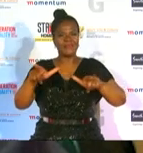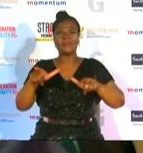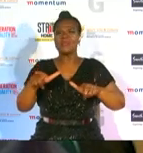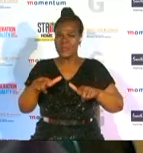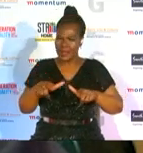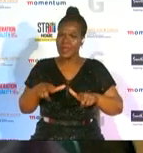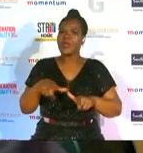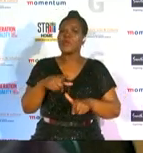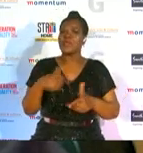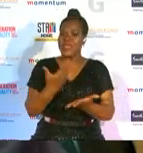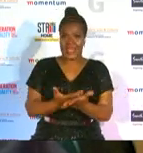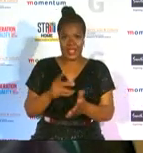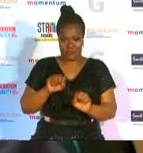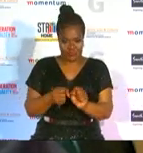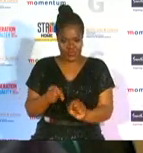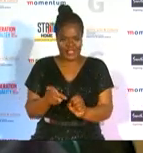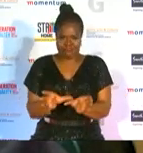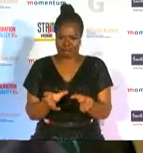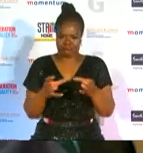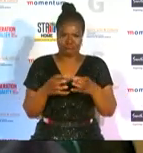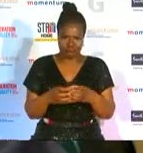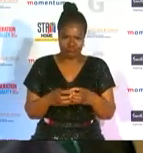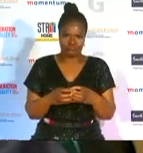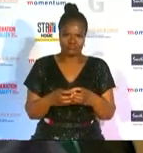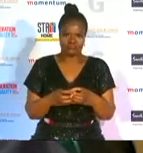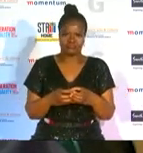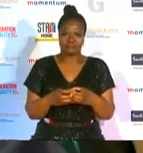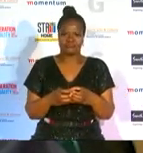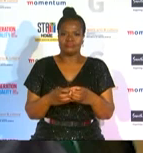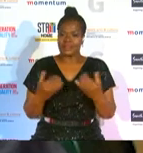as a collective this year's commemoration of the women's month